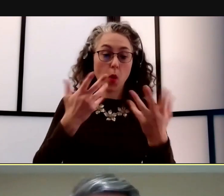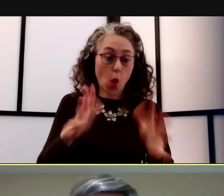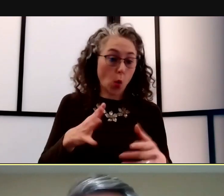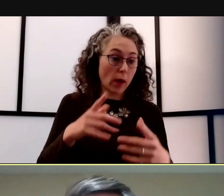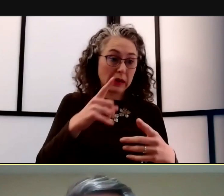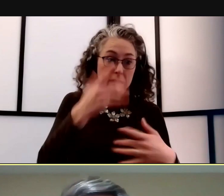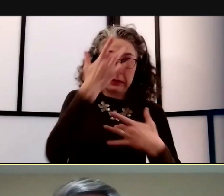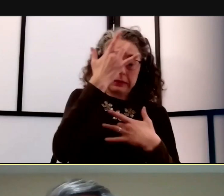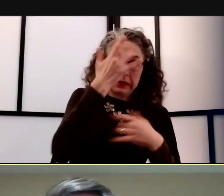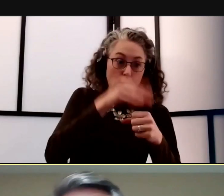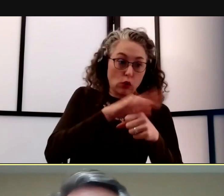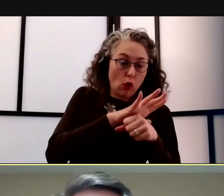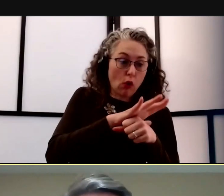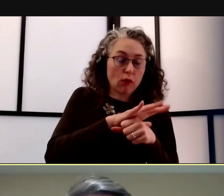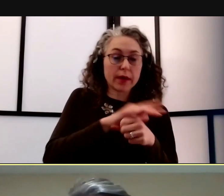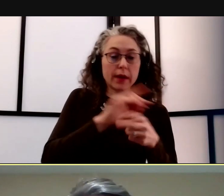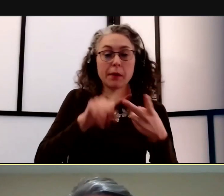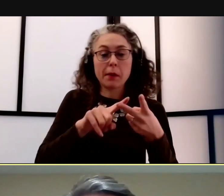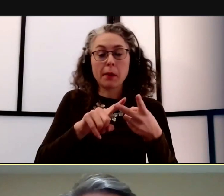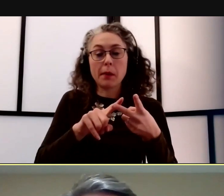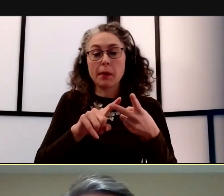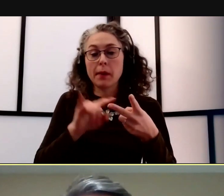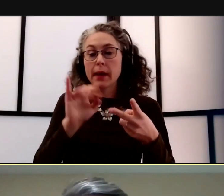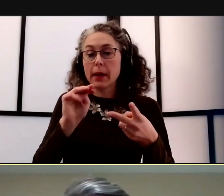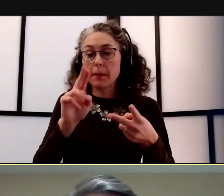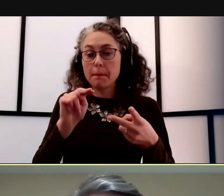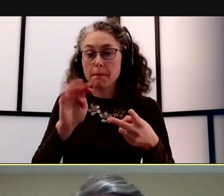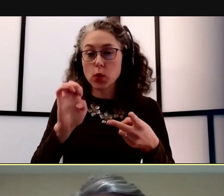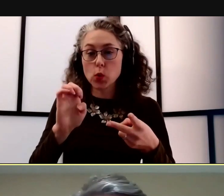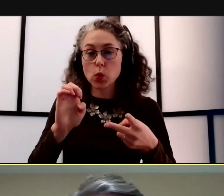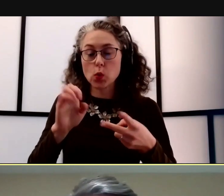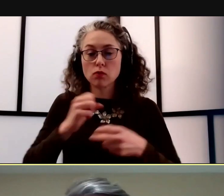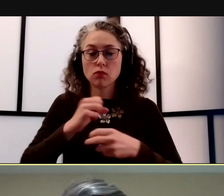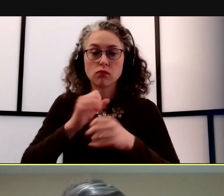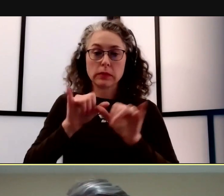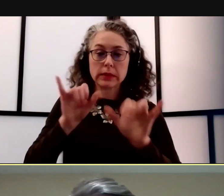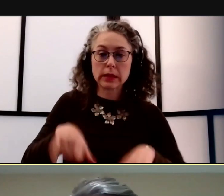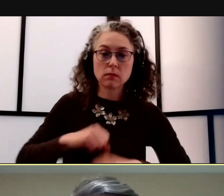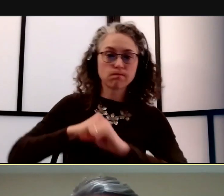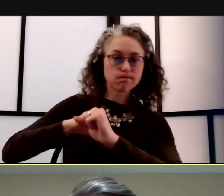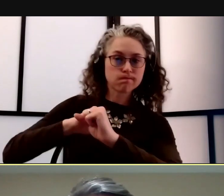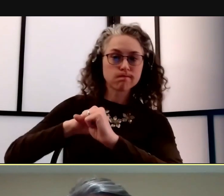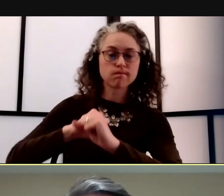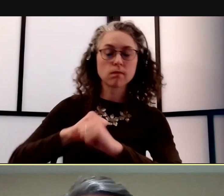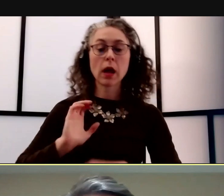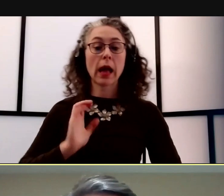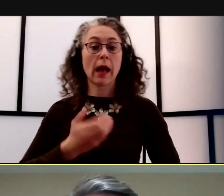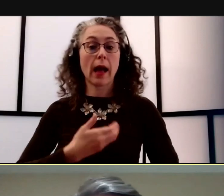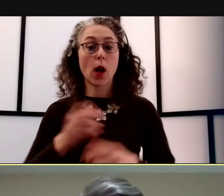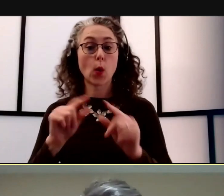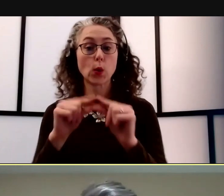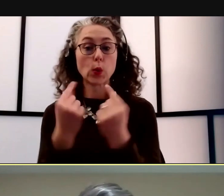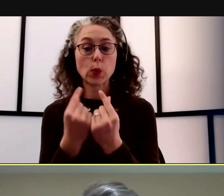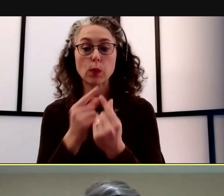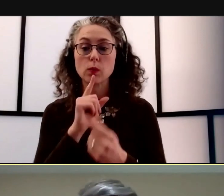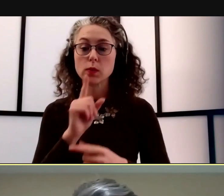and immunization starts getting a foothold as well. Our groups talking about ways that we can start tracking